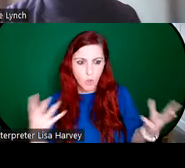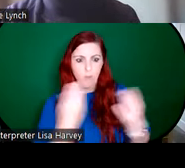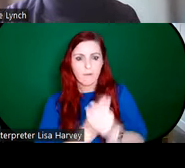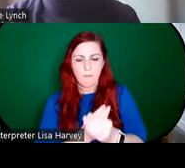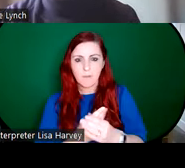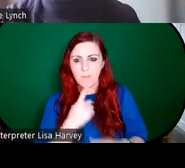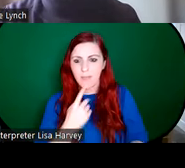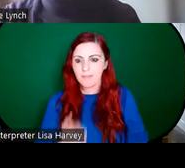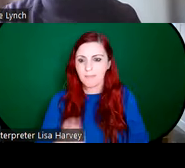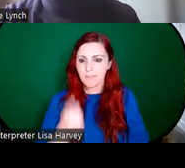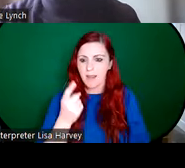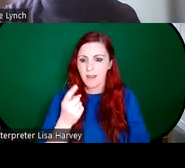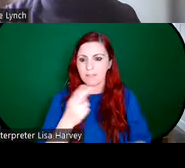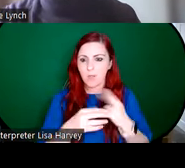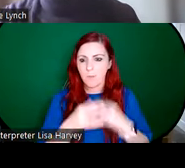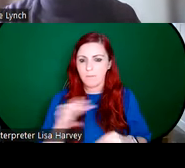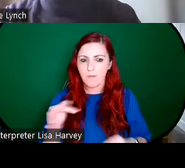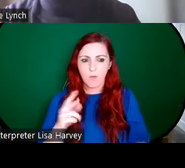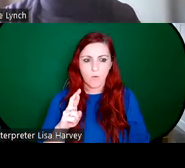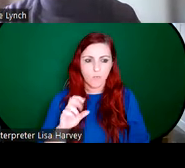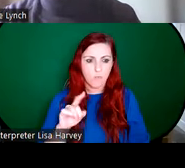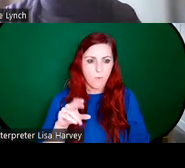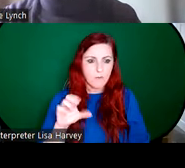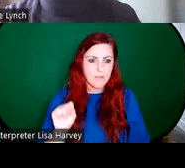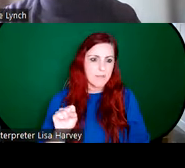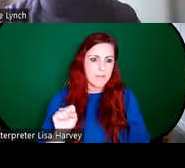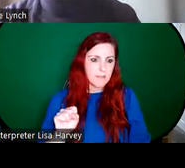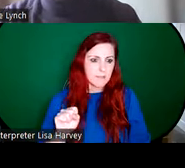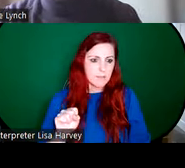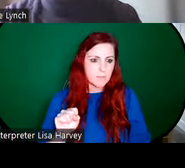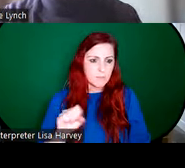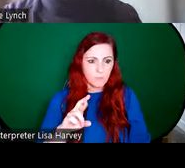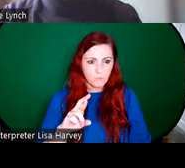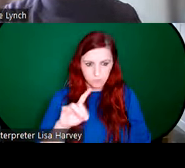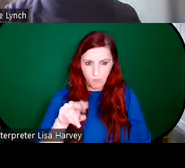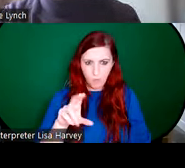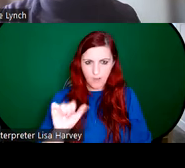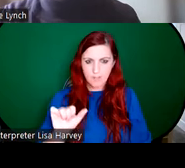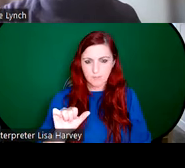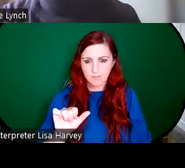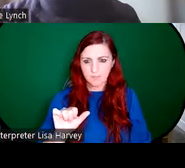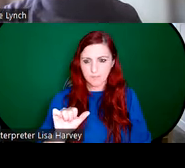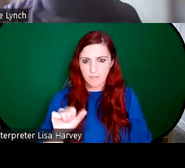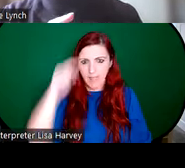emanating from Rhoda's candle and St. Peter's halo. And this was actually